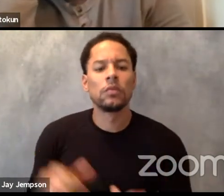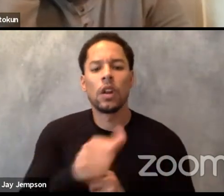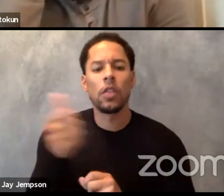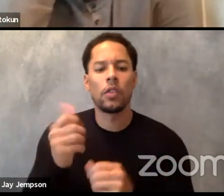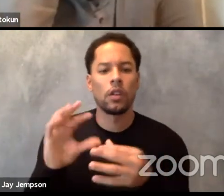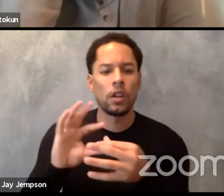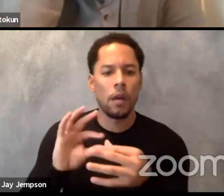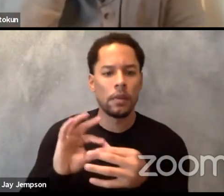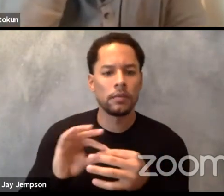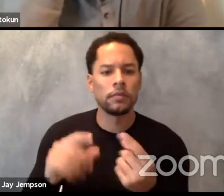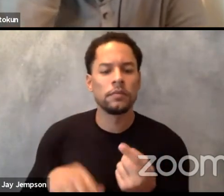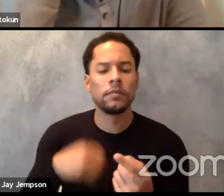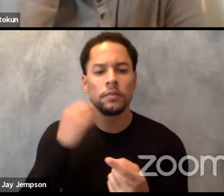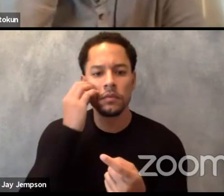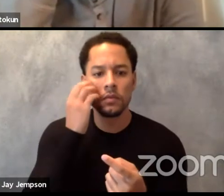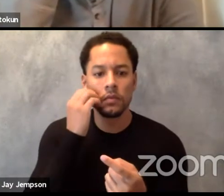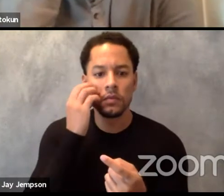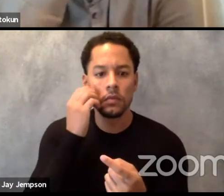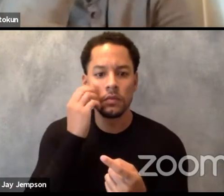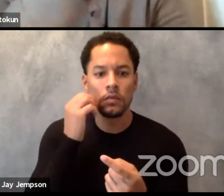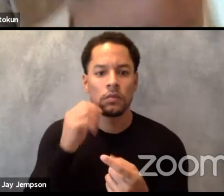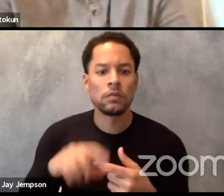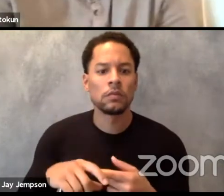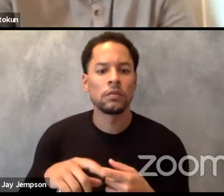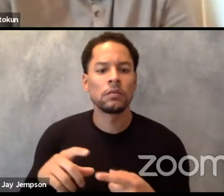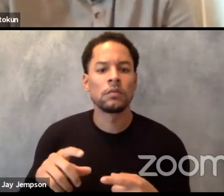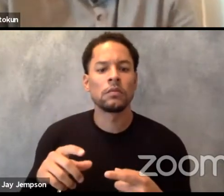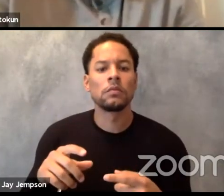Can we extend to contextualization in presentation